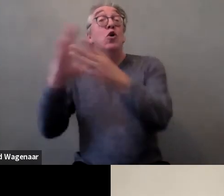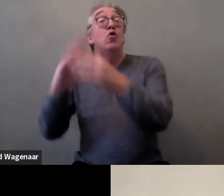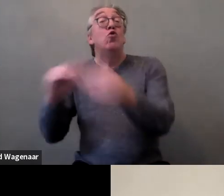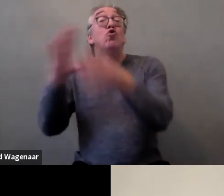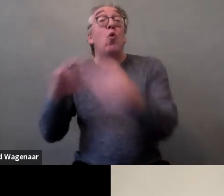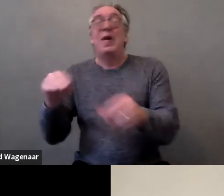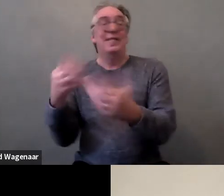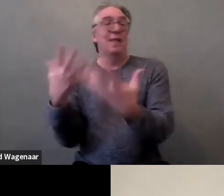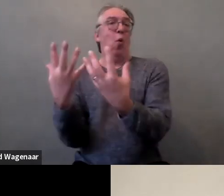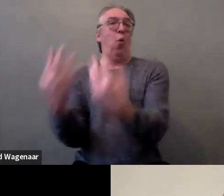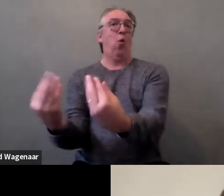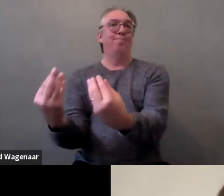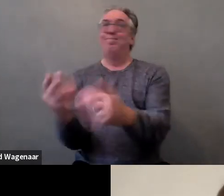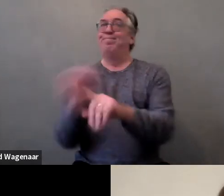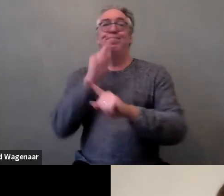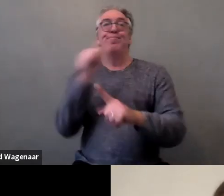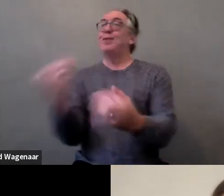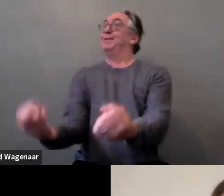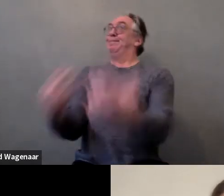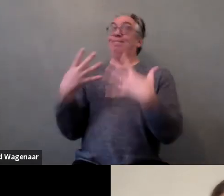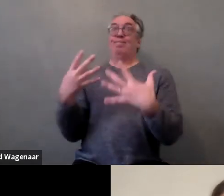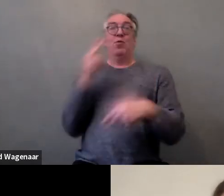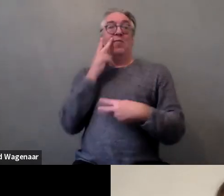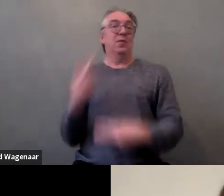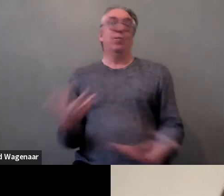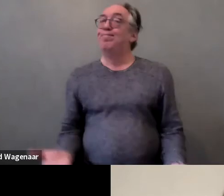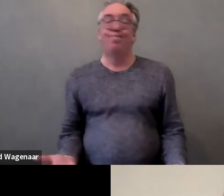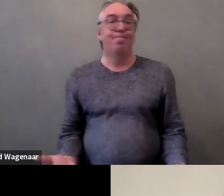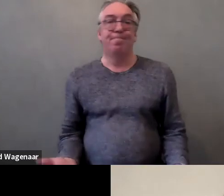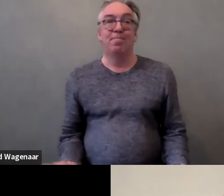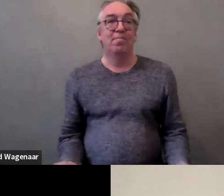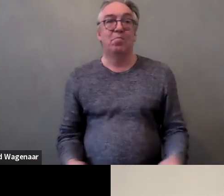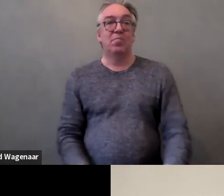despite the persistence of violence and inadequacy of social policies